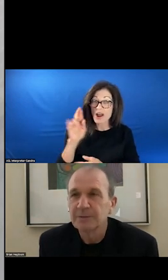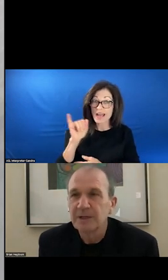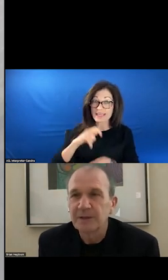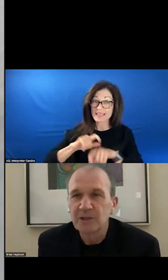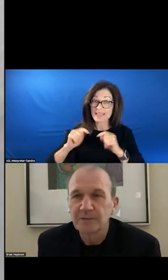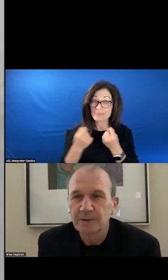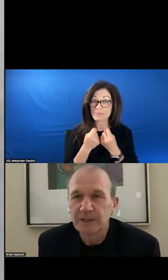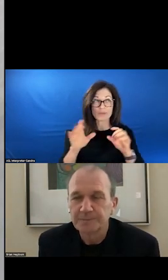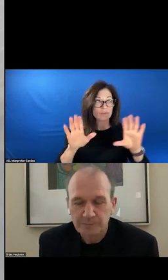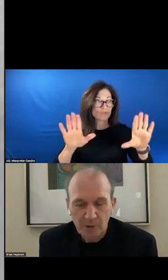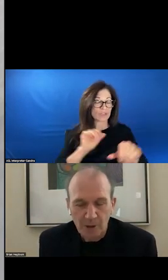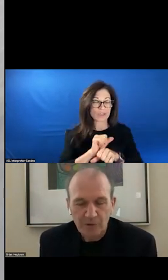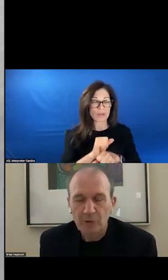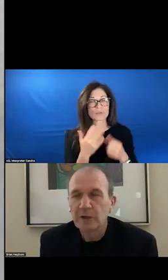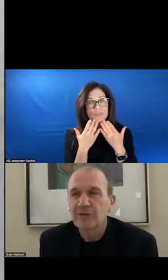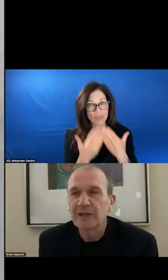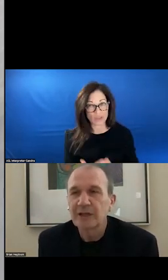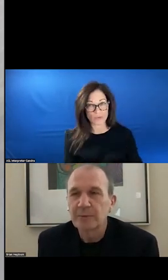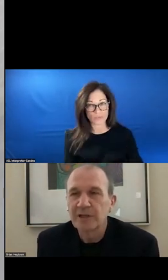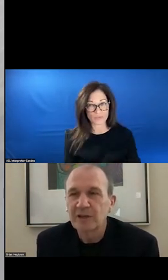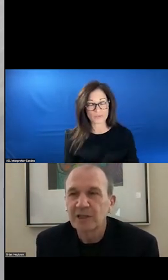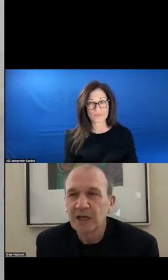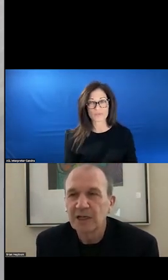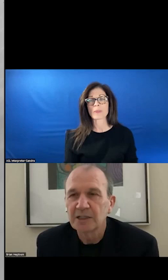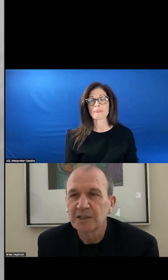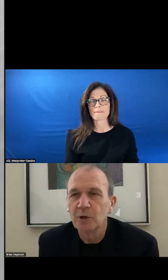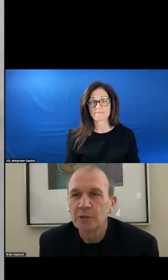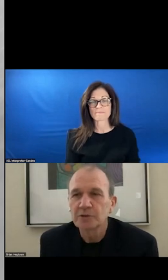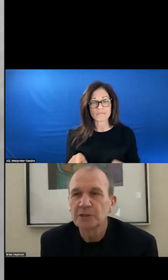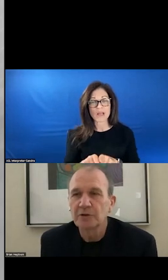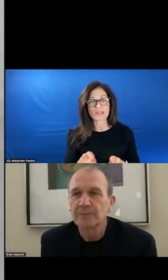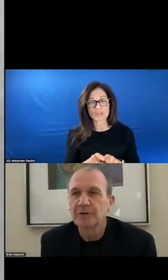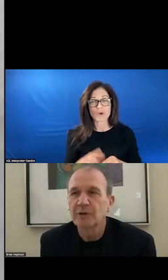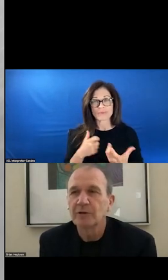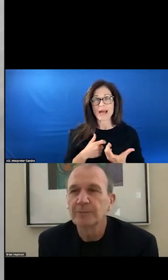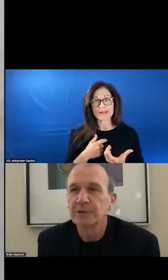THANK YOU FOR THAT. I AM MISSING KANA AND SHE WAS SUPPOSED TO